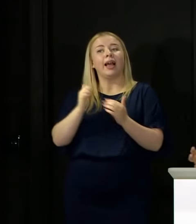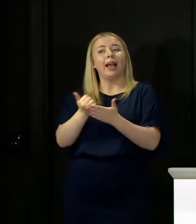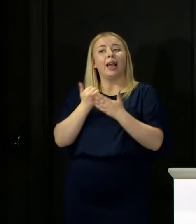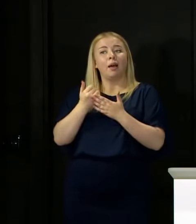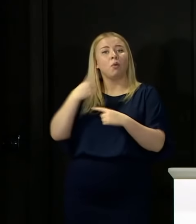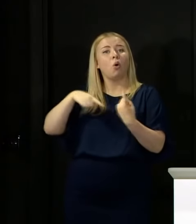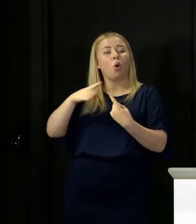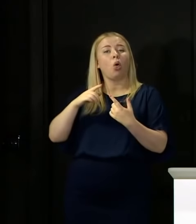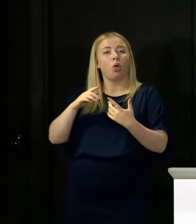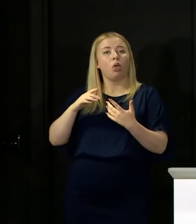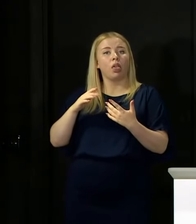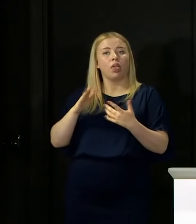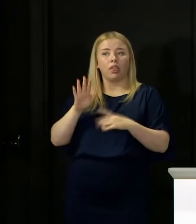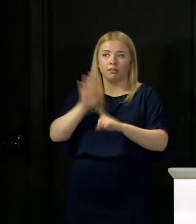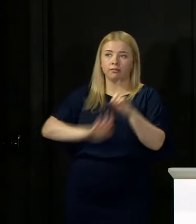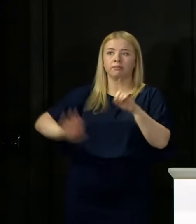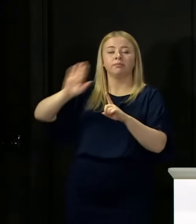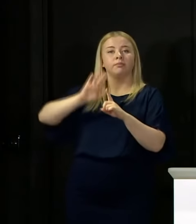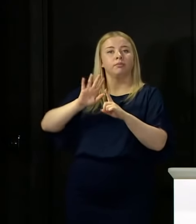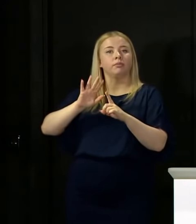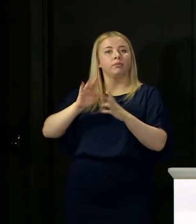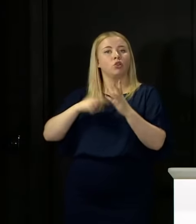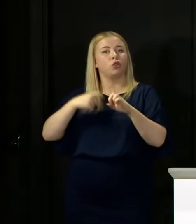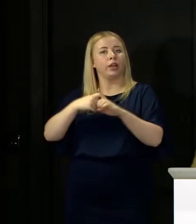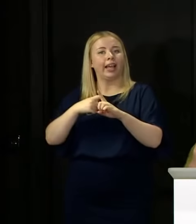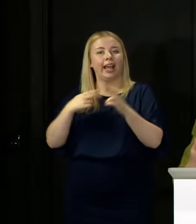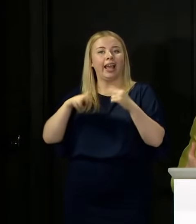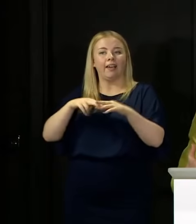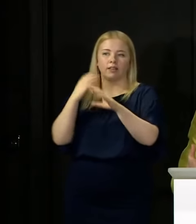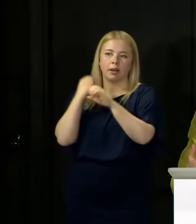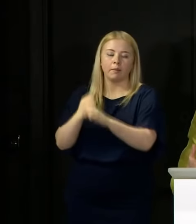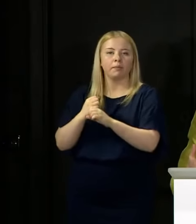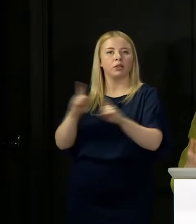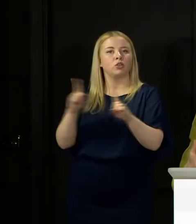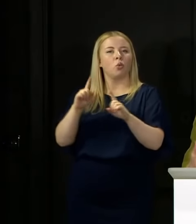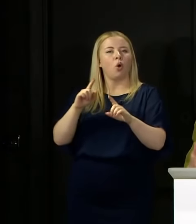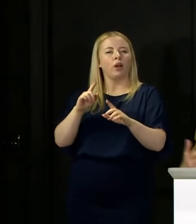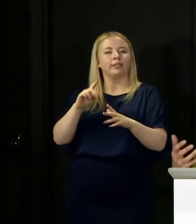there was a four nations commitment to what I would describe as elimination of COVID,